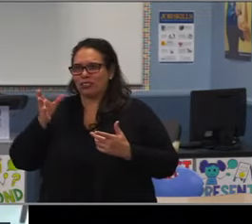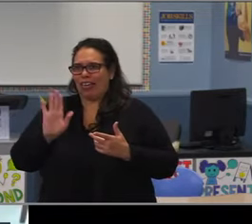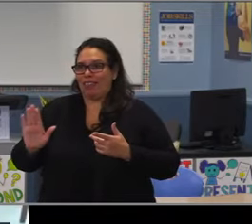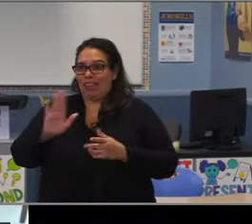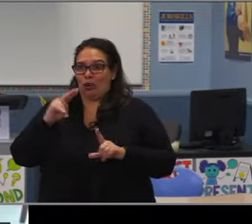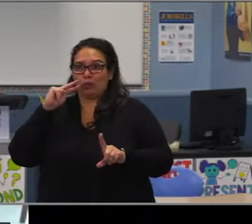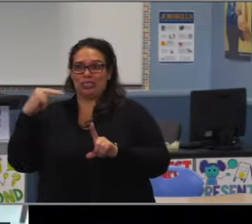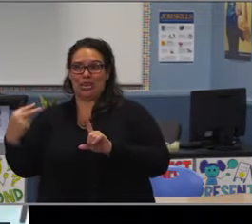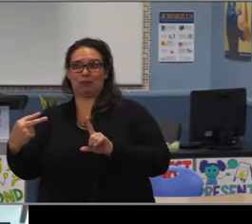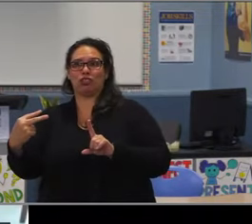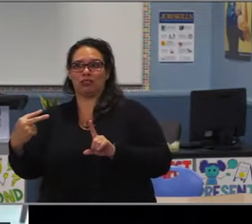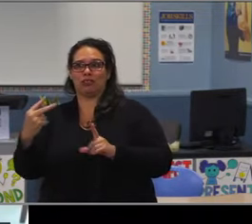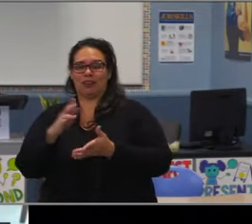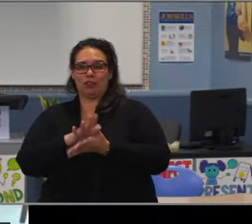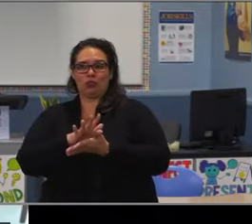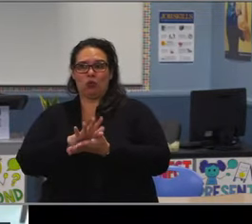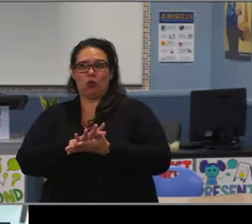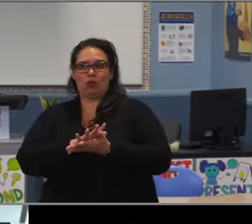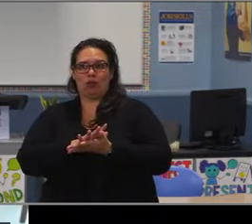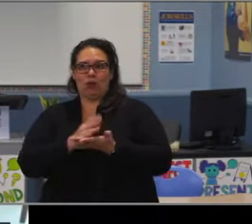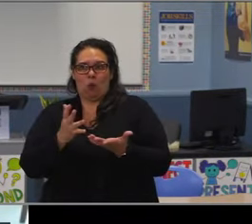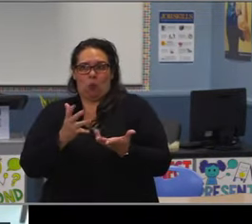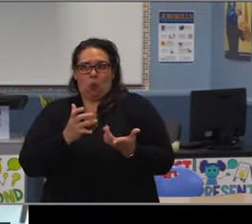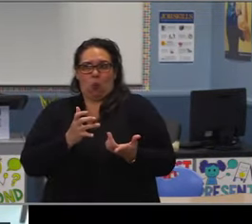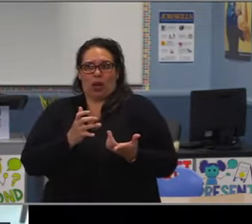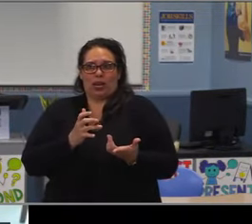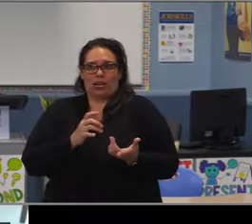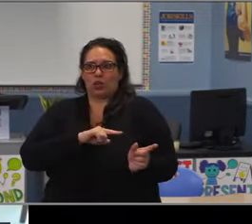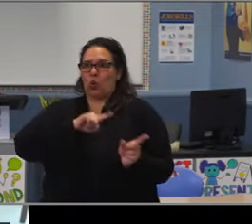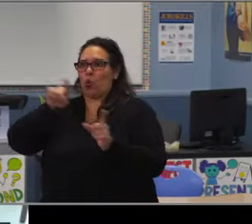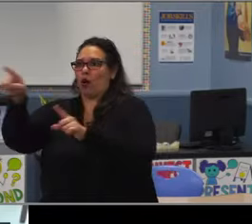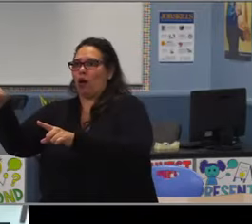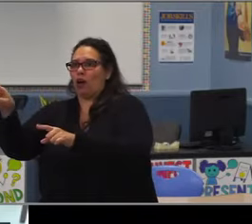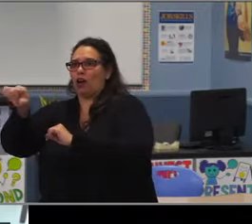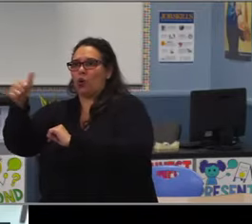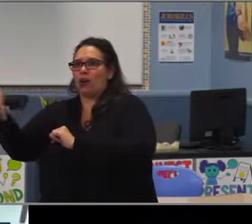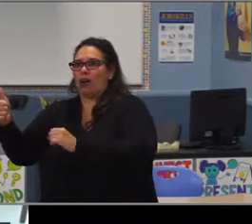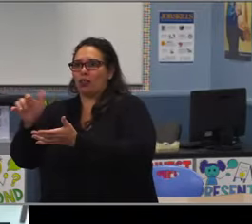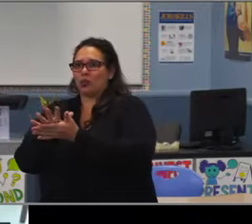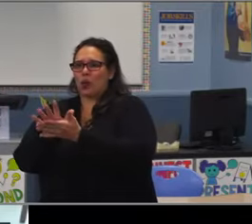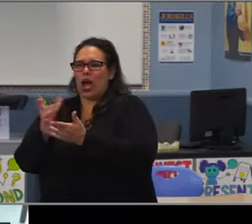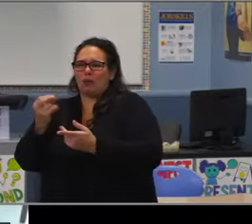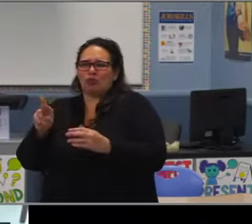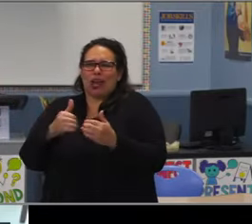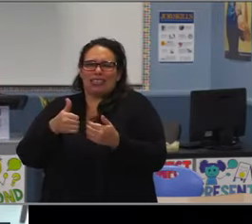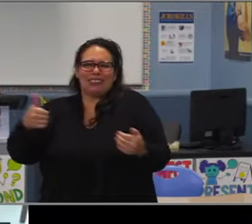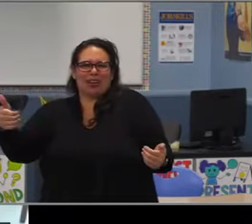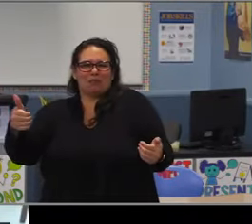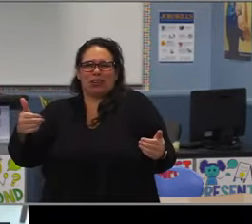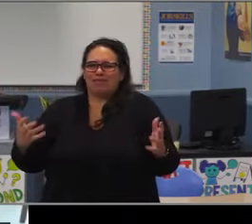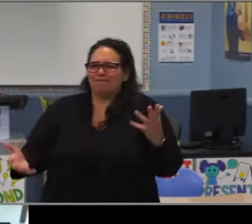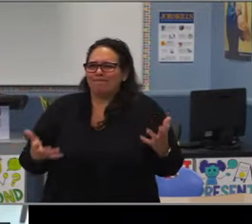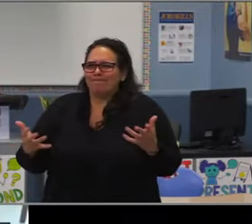about what this looks like moving forward, I would hope that we continue to have to talk about those students as well. And that just as there is a need